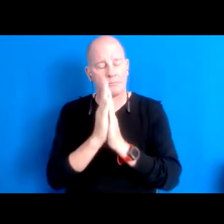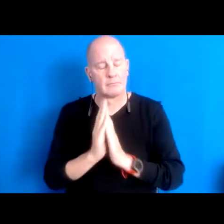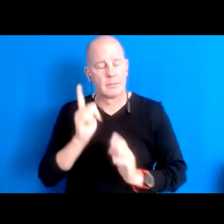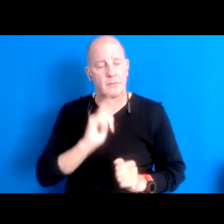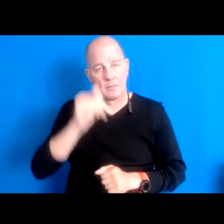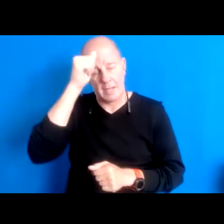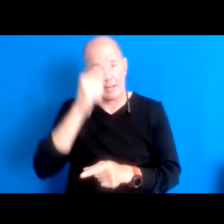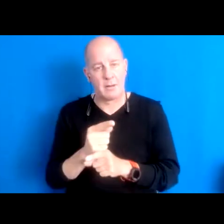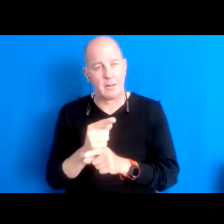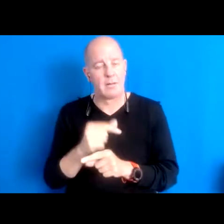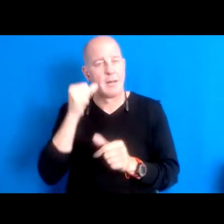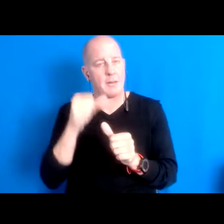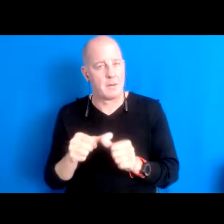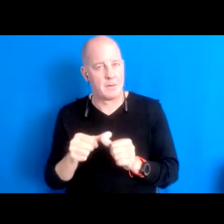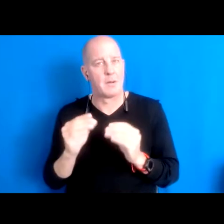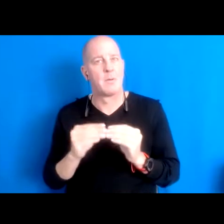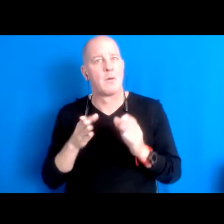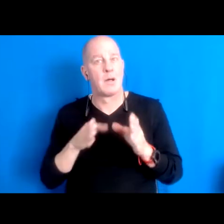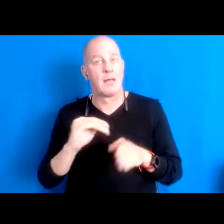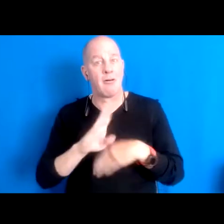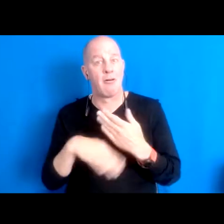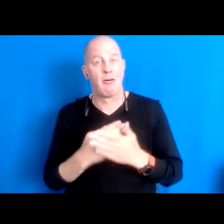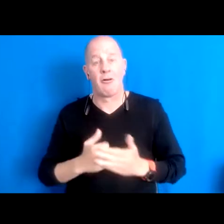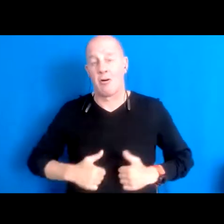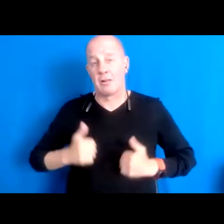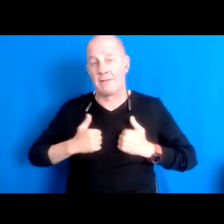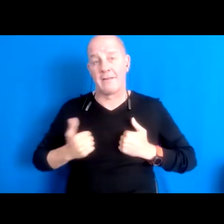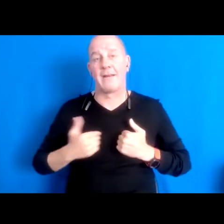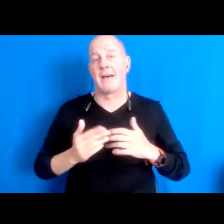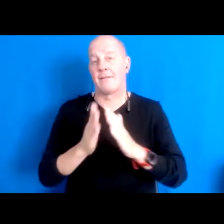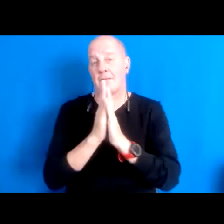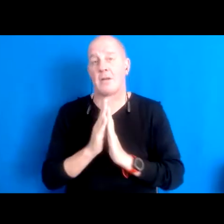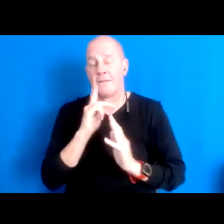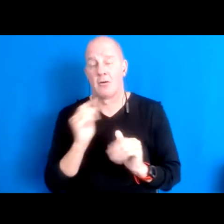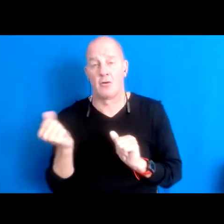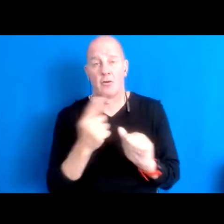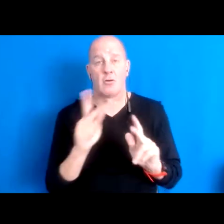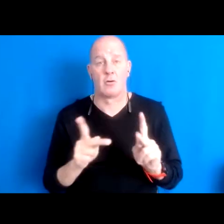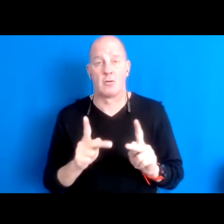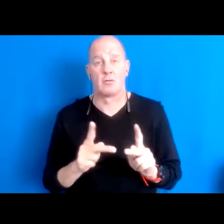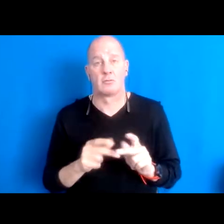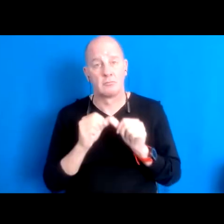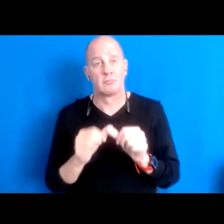way that all of life has a prayer for all of us to be well to be whole to be balanced